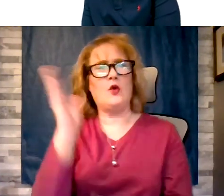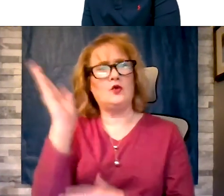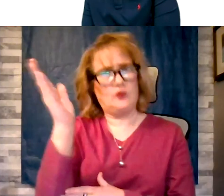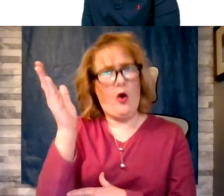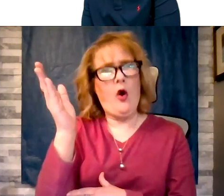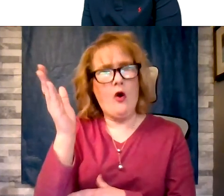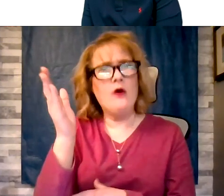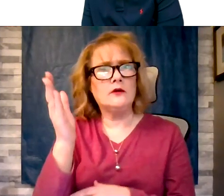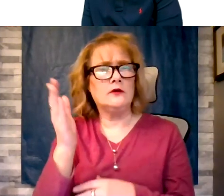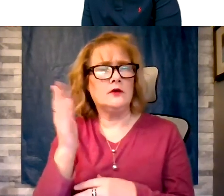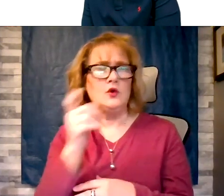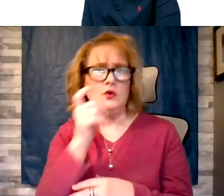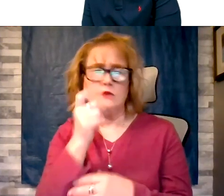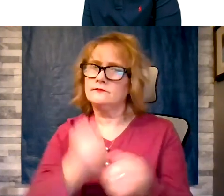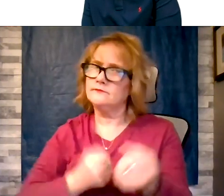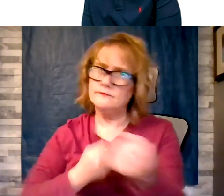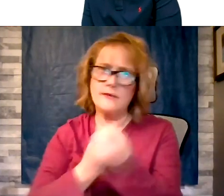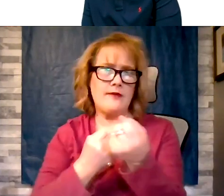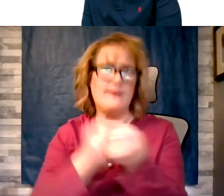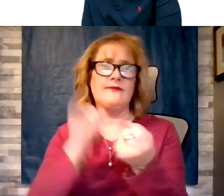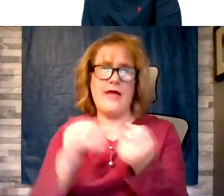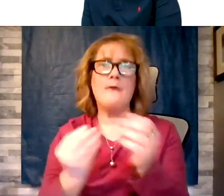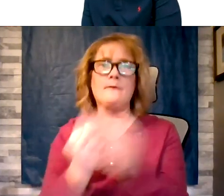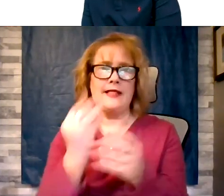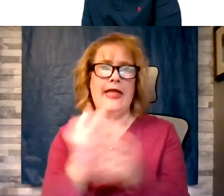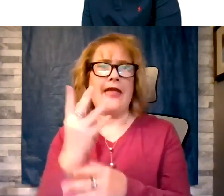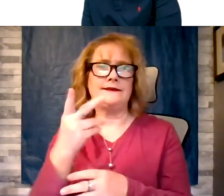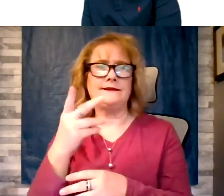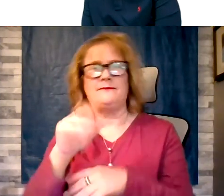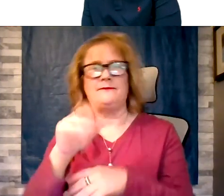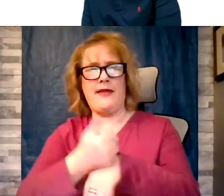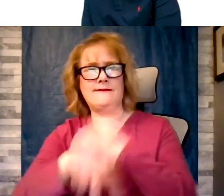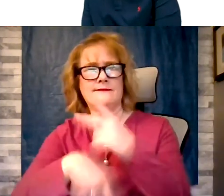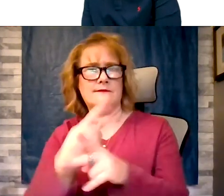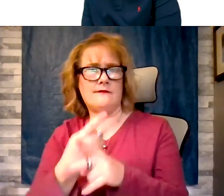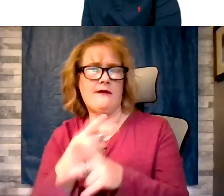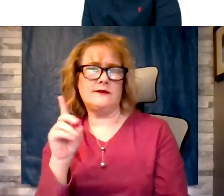the plant based diet. I am me